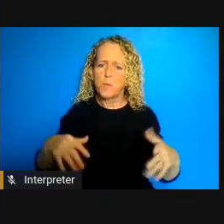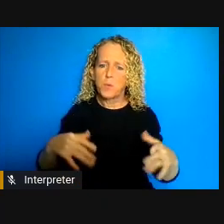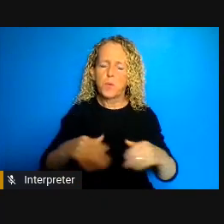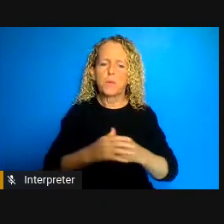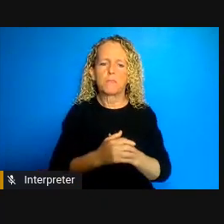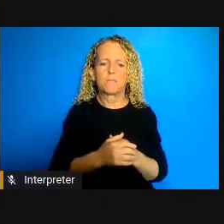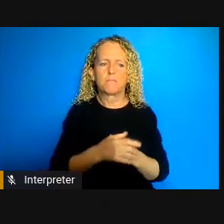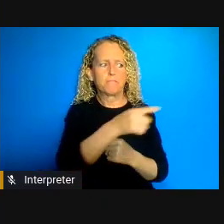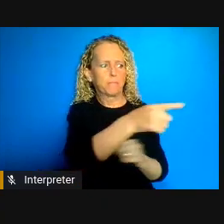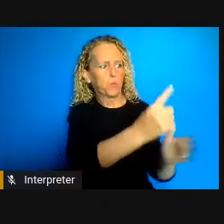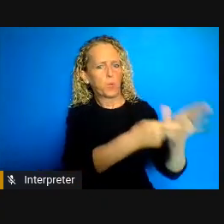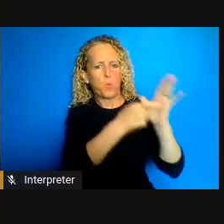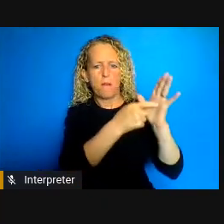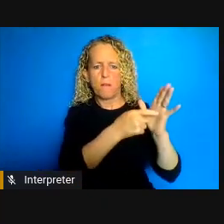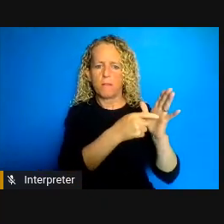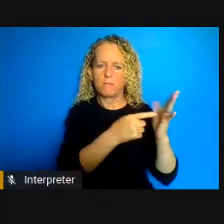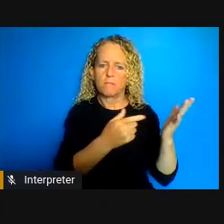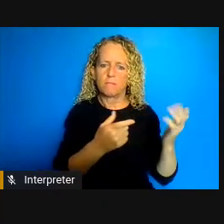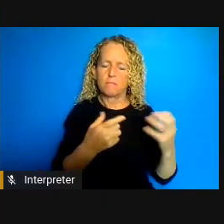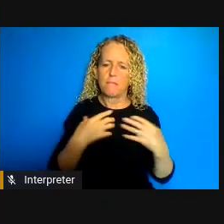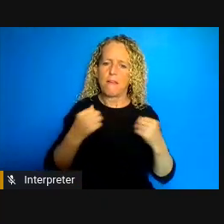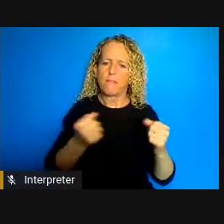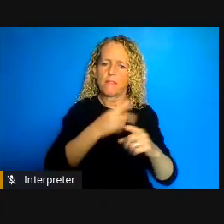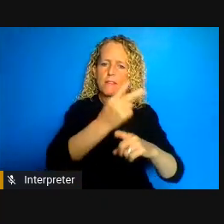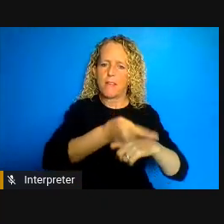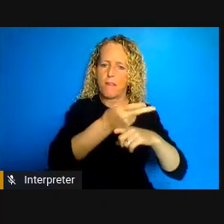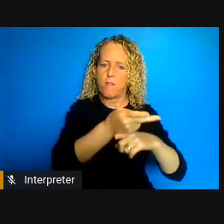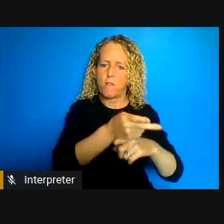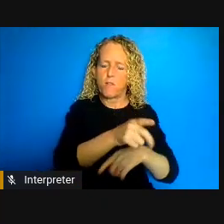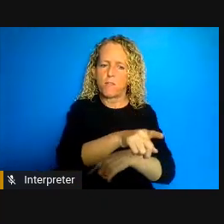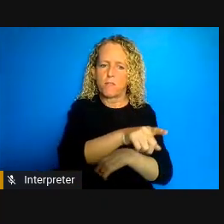because of they felt so strongly the impact of the pandemic returning to an